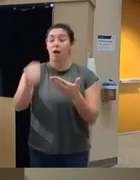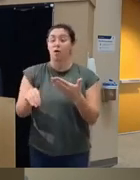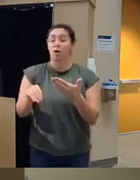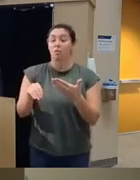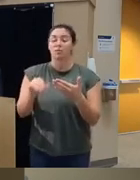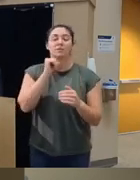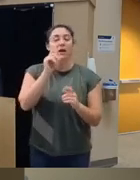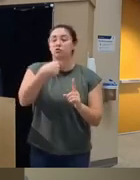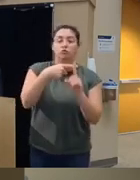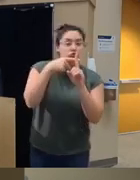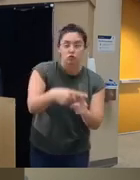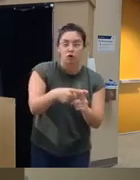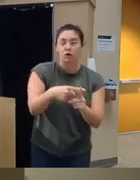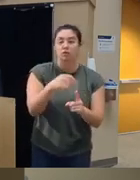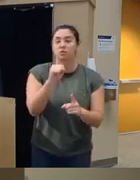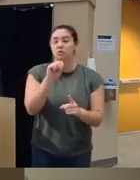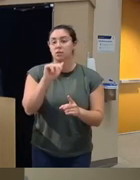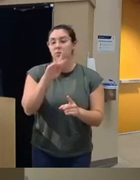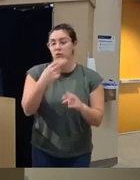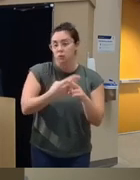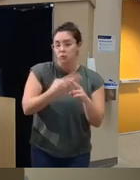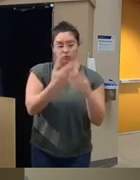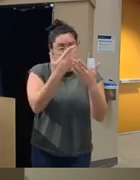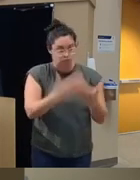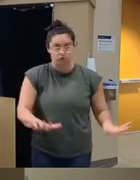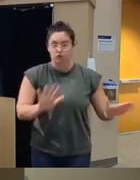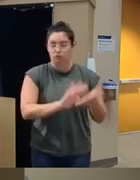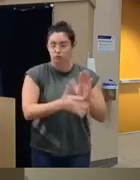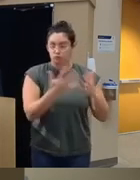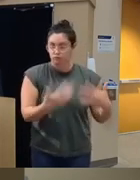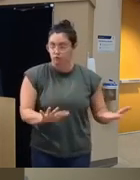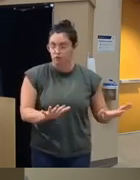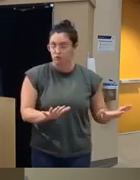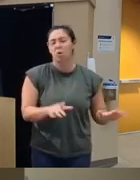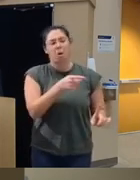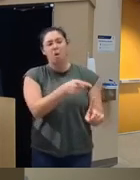targeting the substance alone and cleaning them up well maybe just doing that they actually get